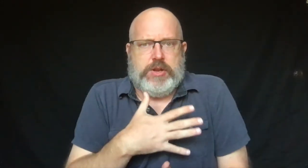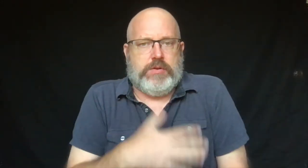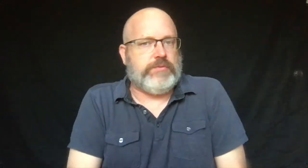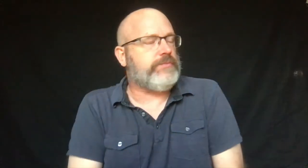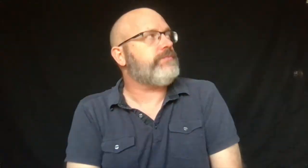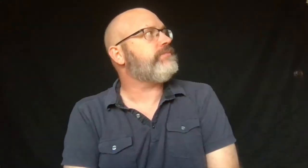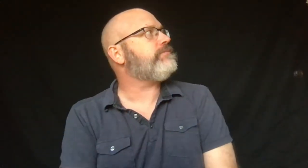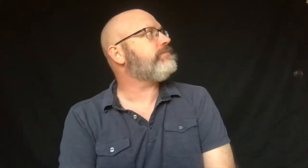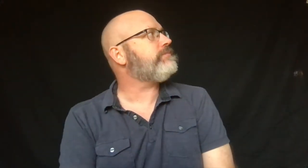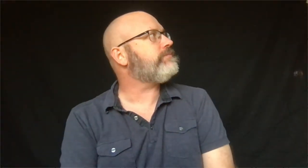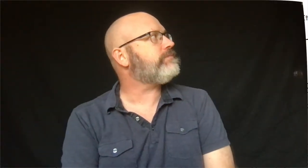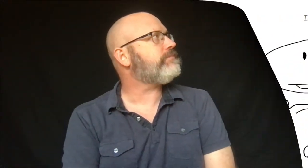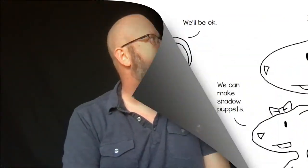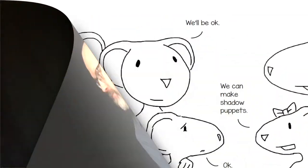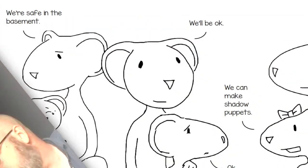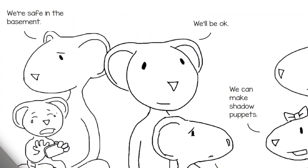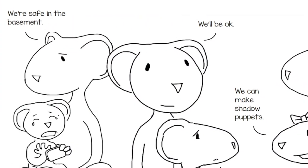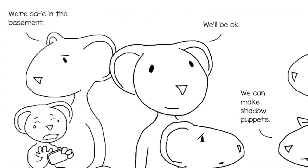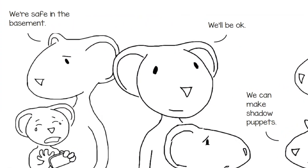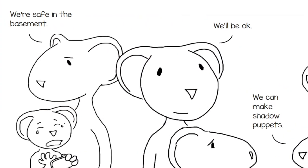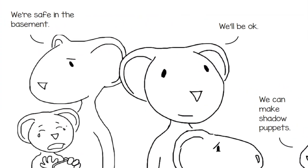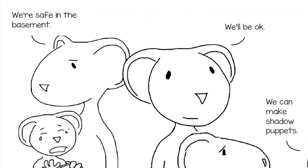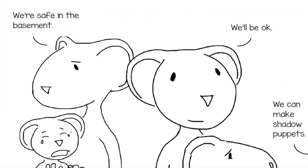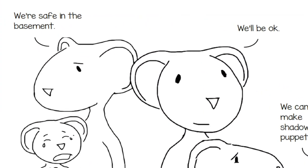Piplo's family hugged too.